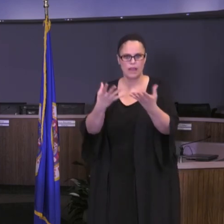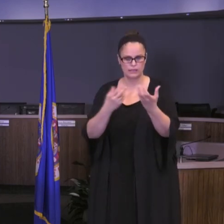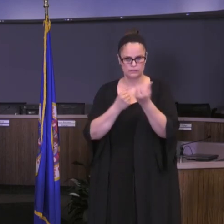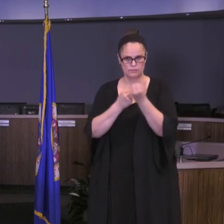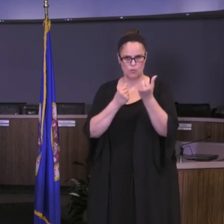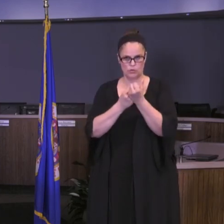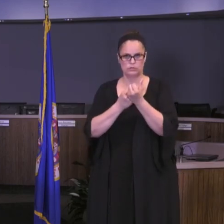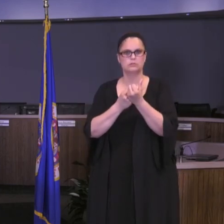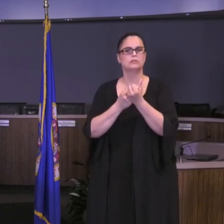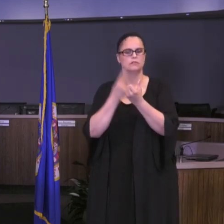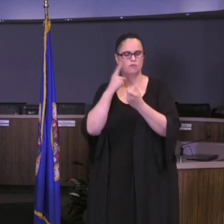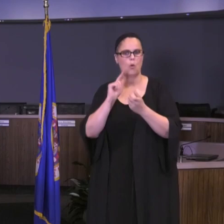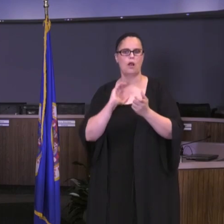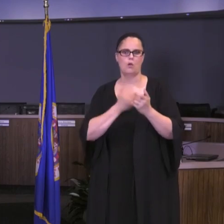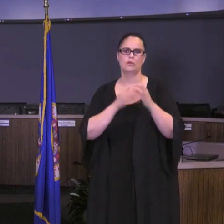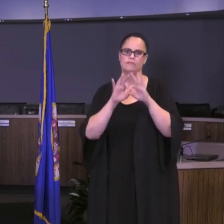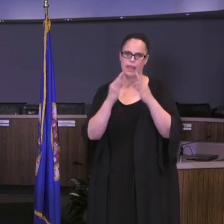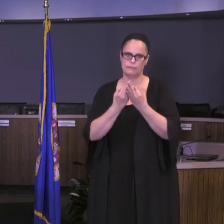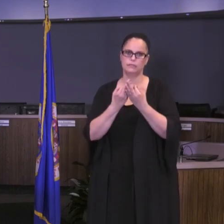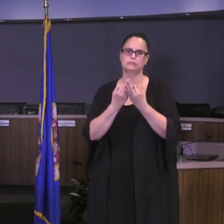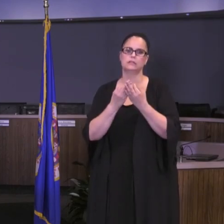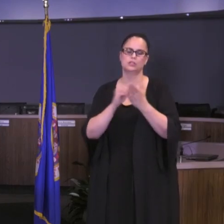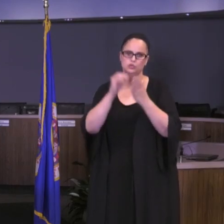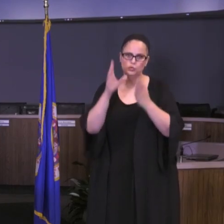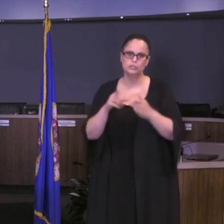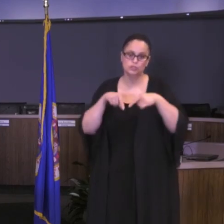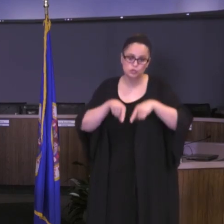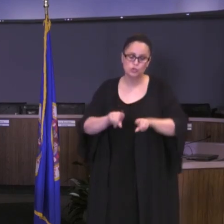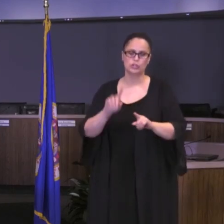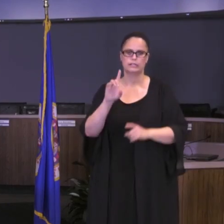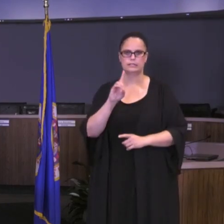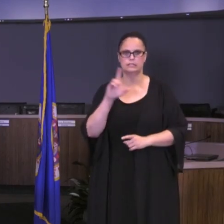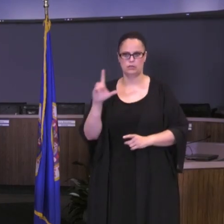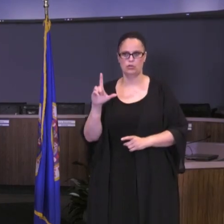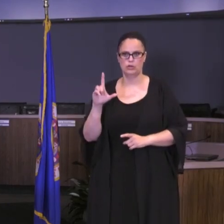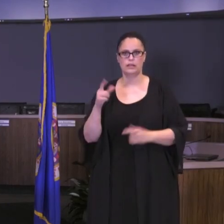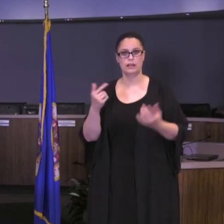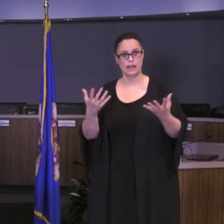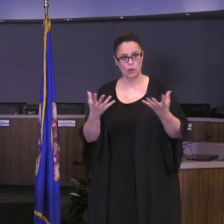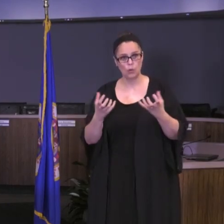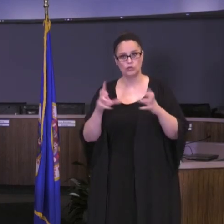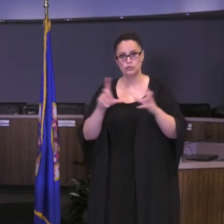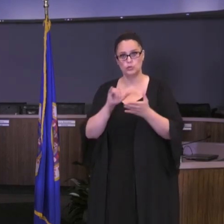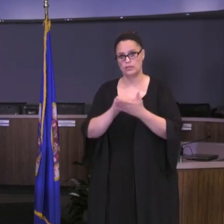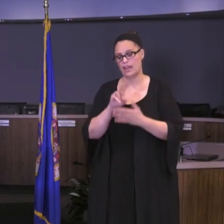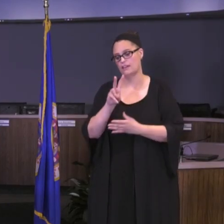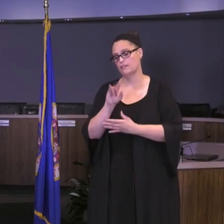distance learning and I will say that I want to be able to do this both in a virtual way in a distance learning way